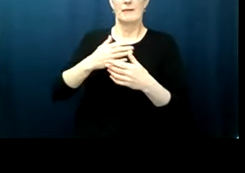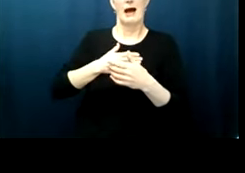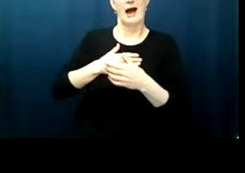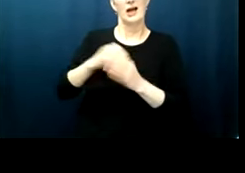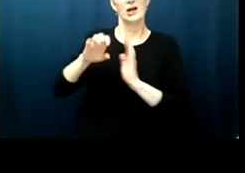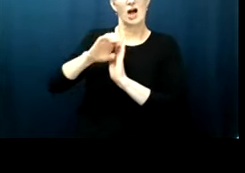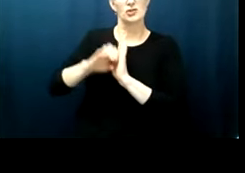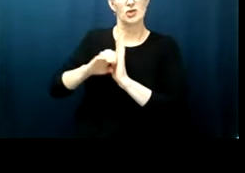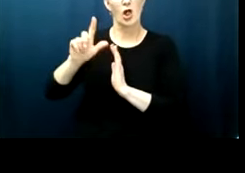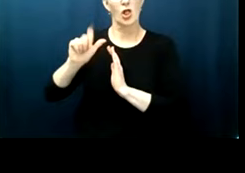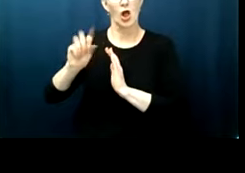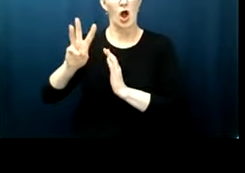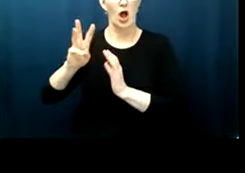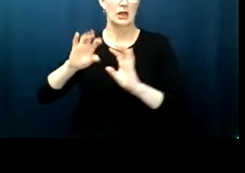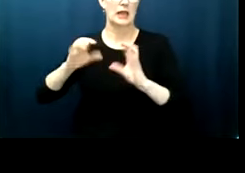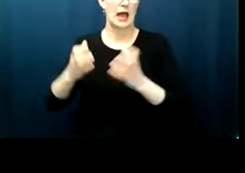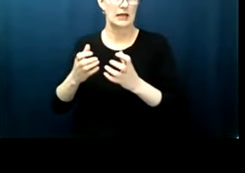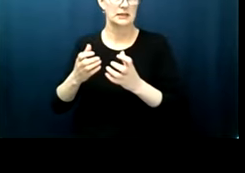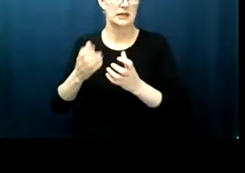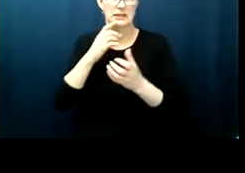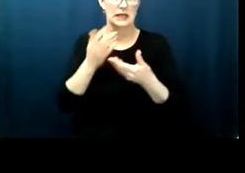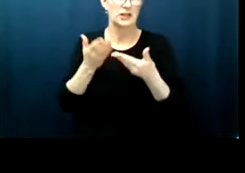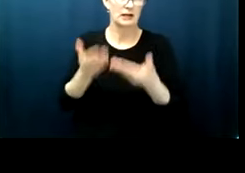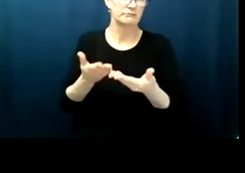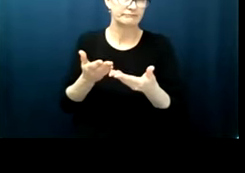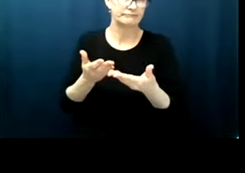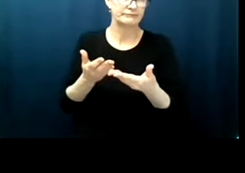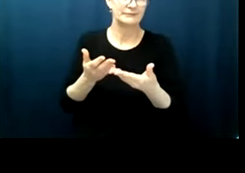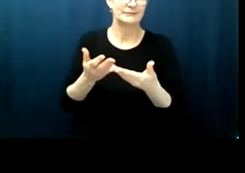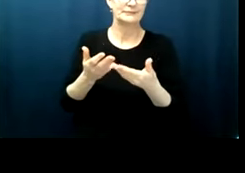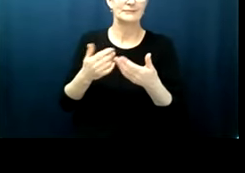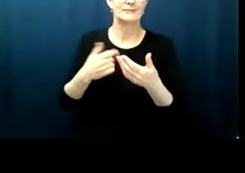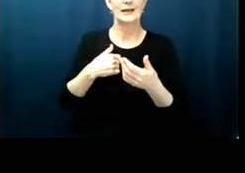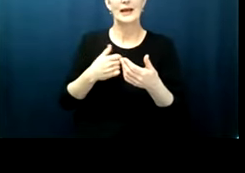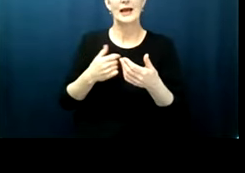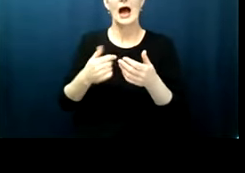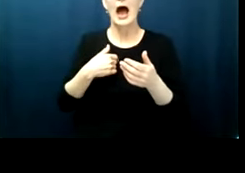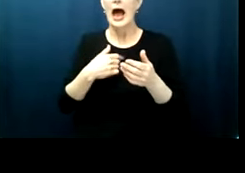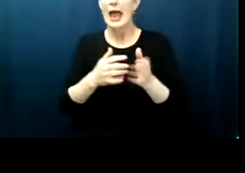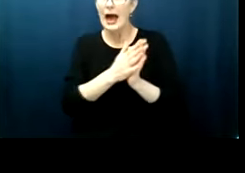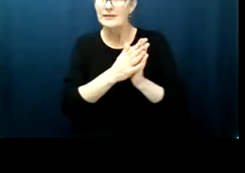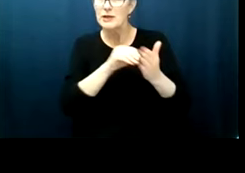suggested i like to do an end of quarter like come propose your own amendment session and one